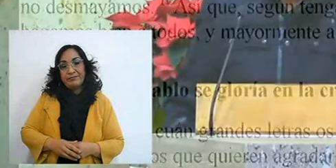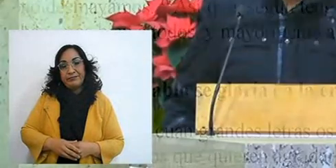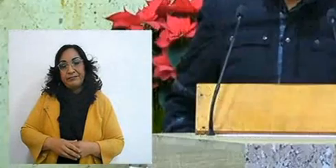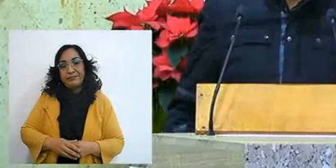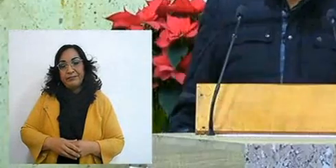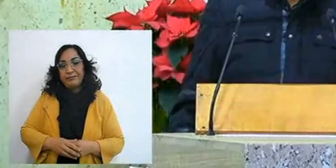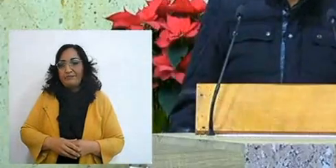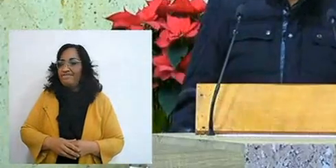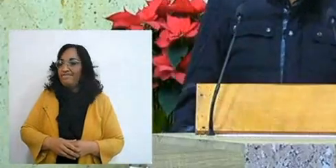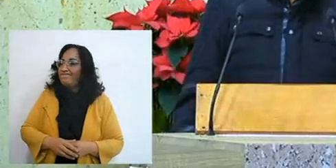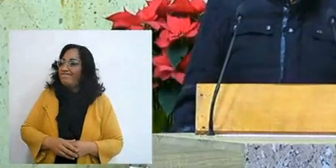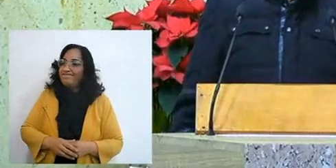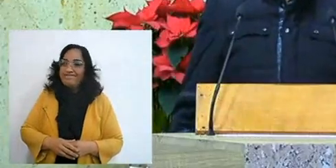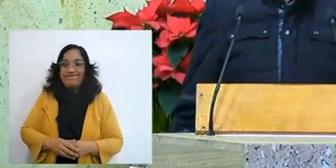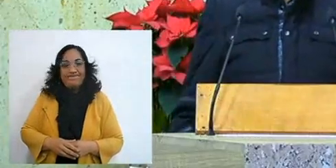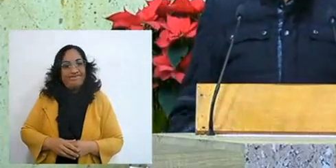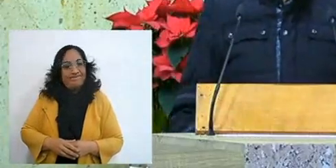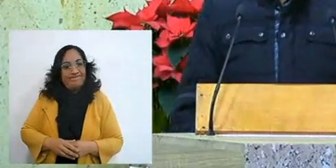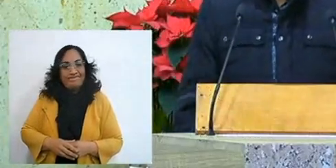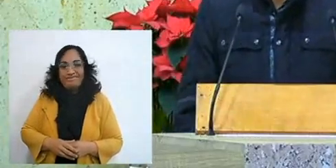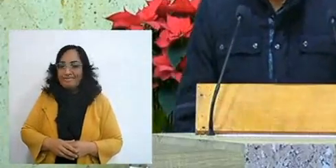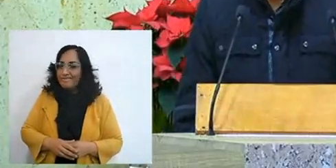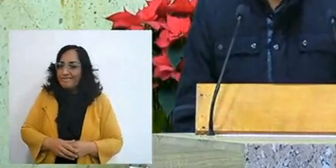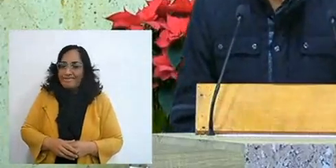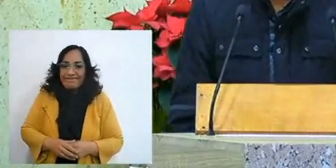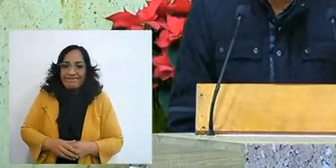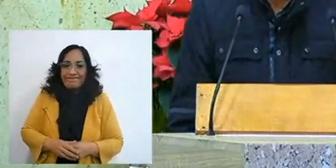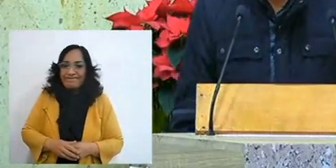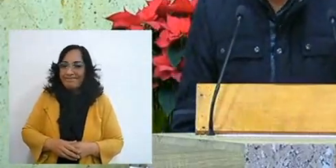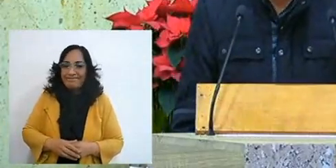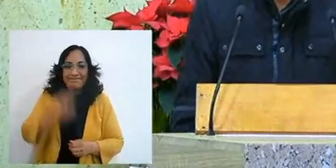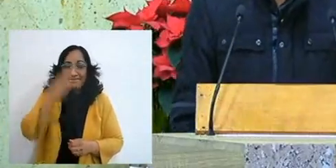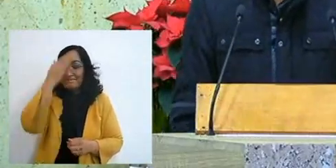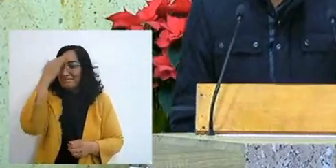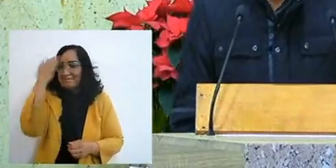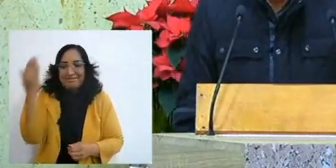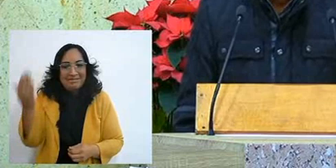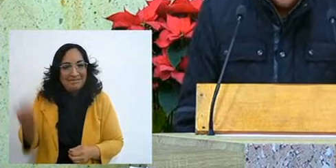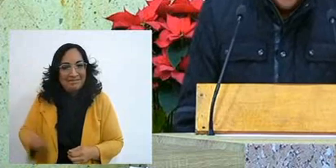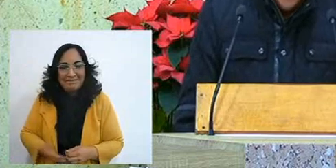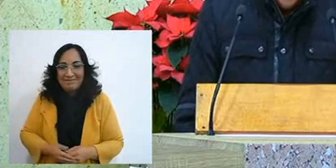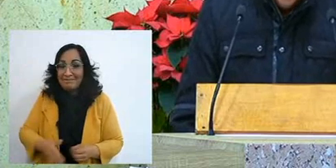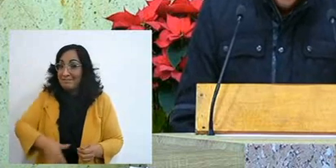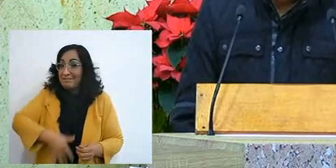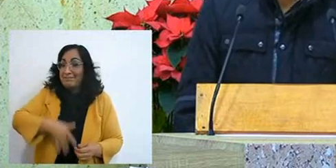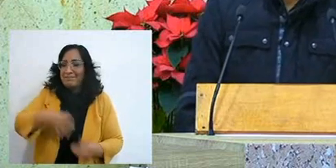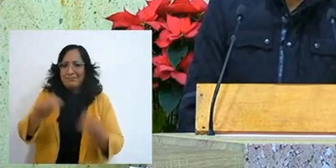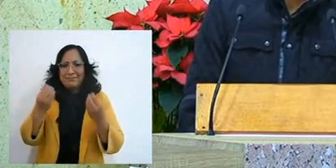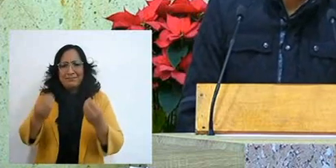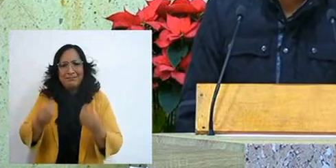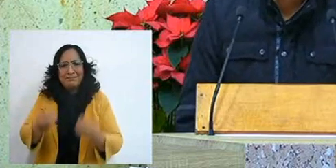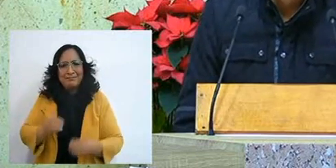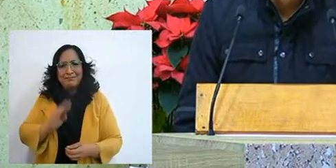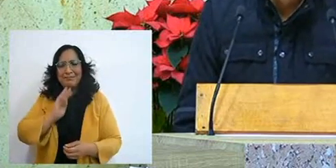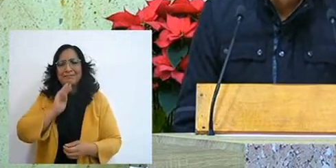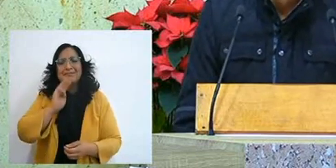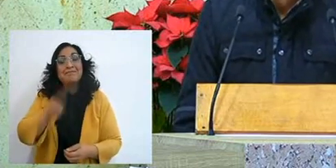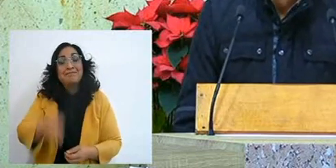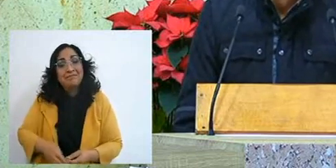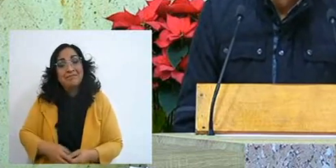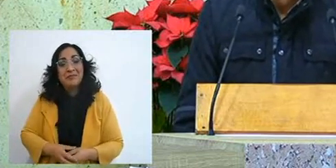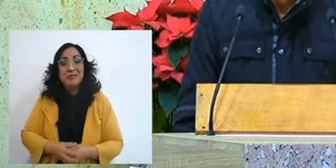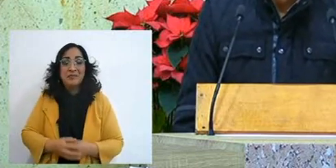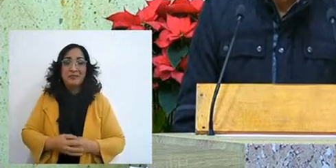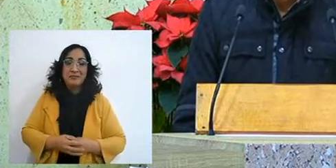Wow, that, as they say, was a hook to the liver, right? God is not mocked,